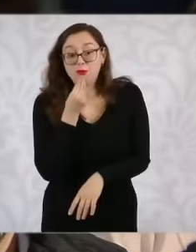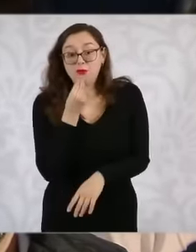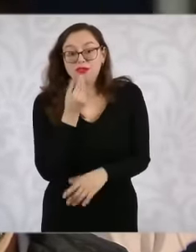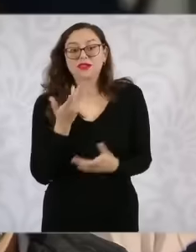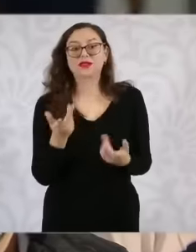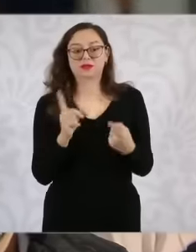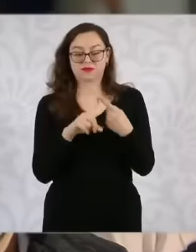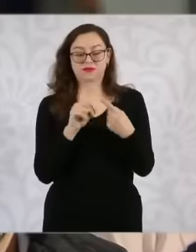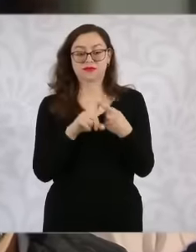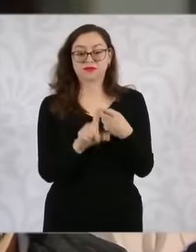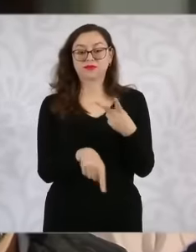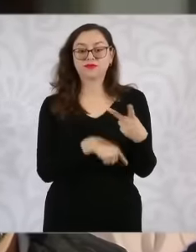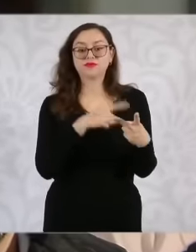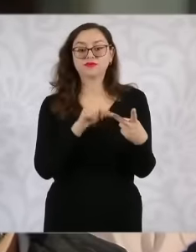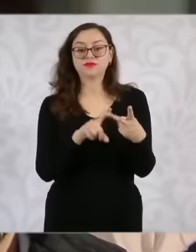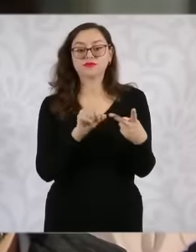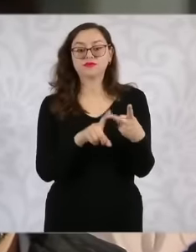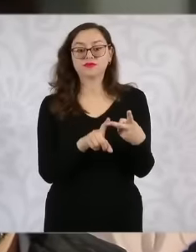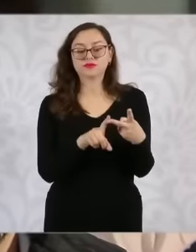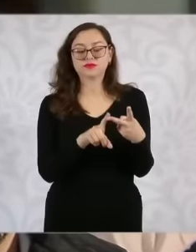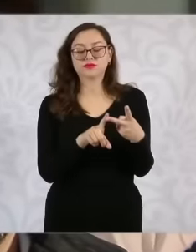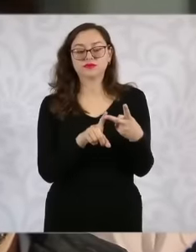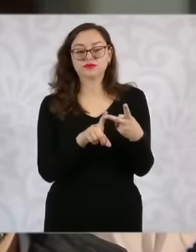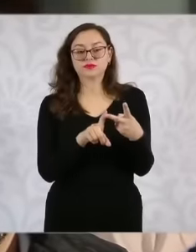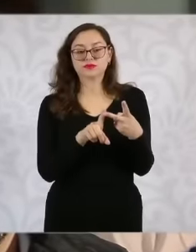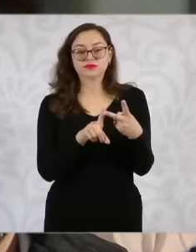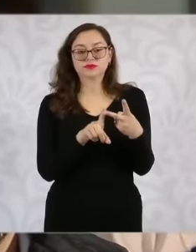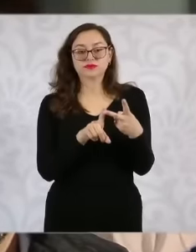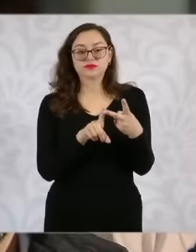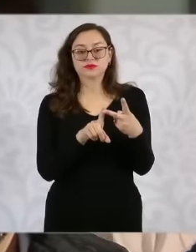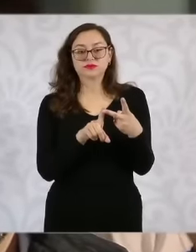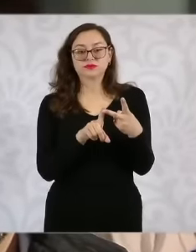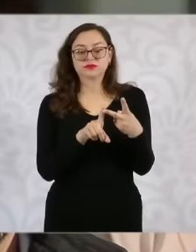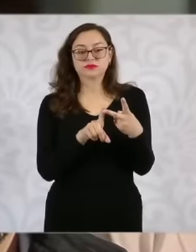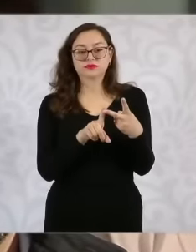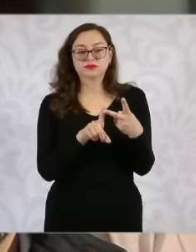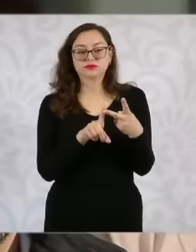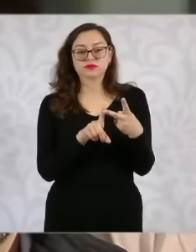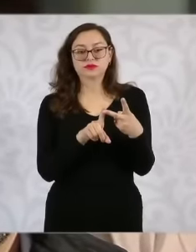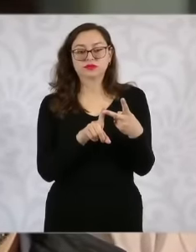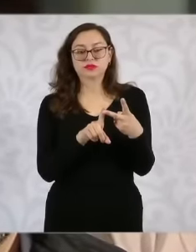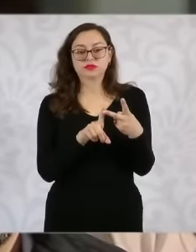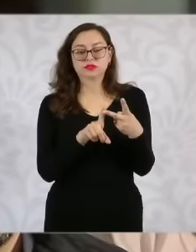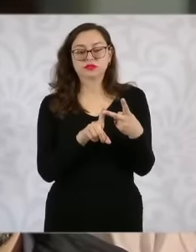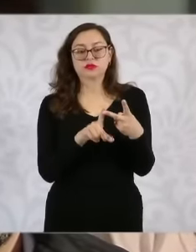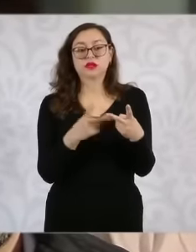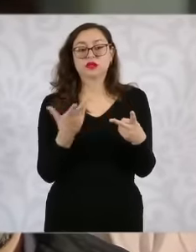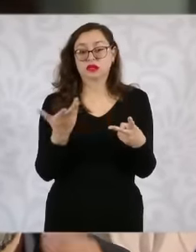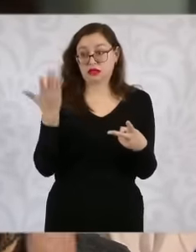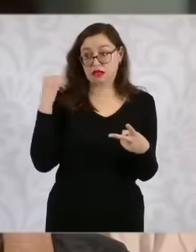one hand and on the other hand I wanted to ask you doctor You spoke in the 100 points in